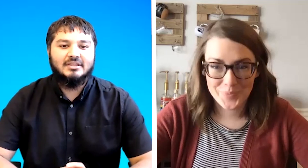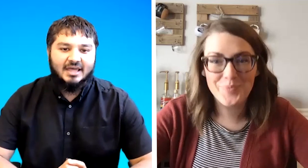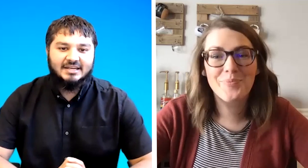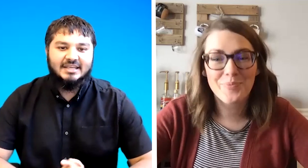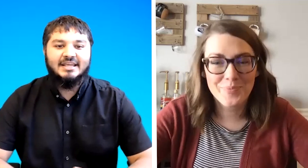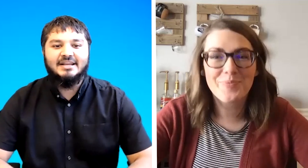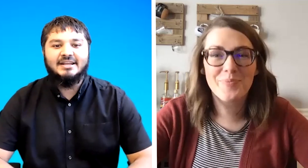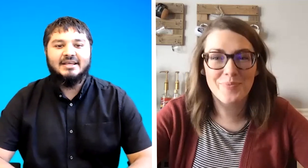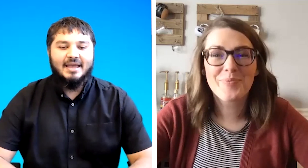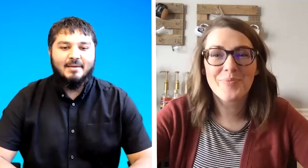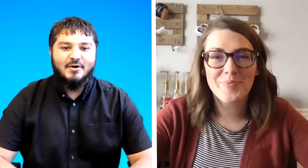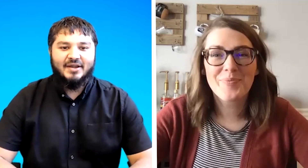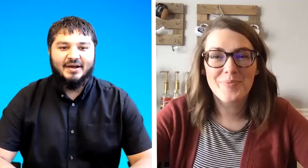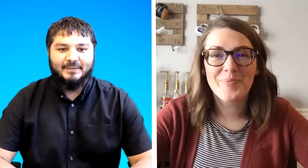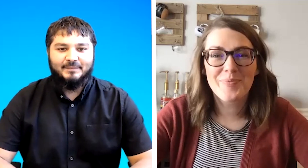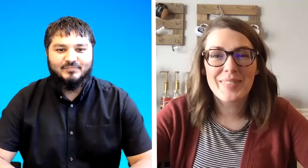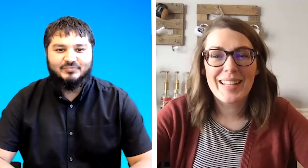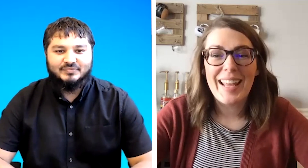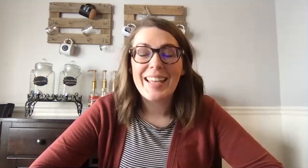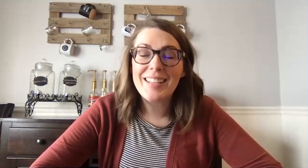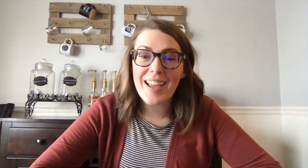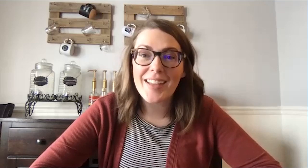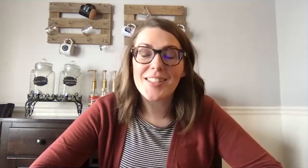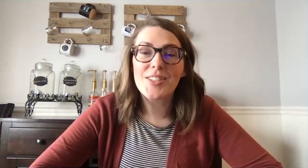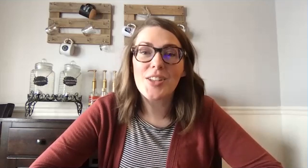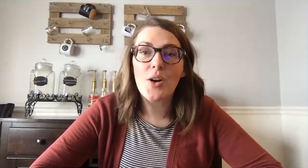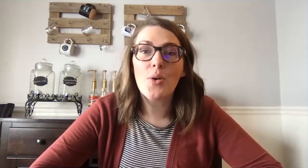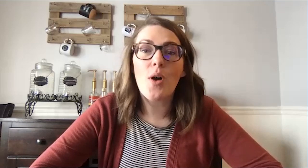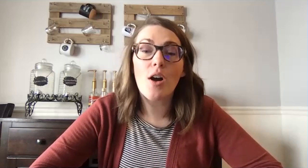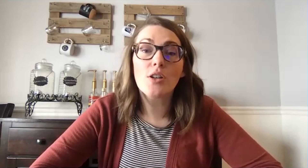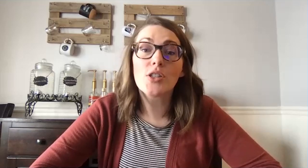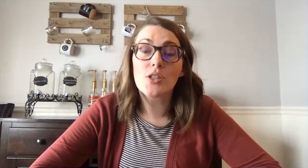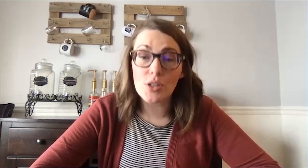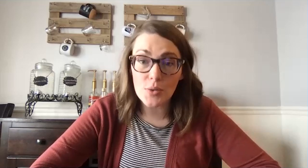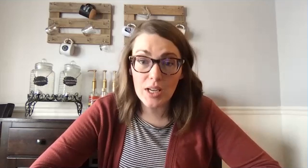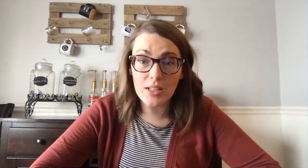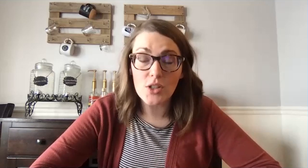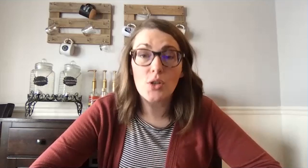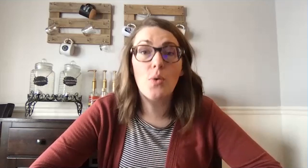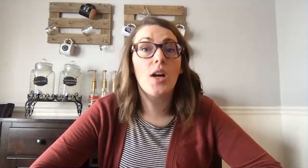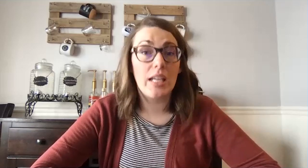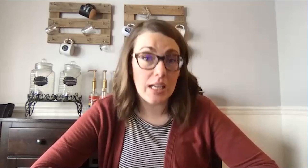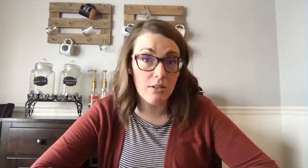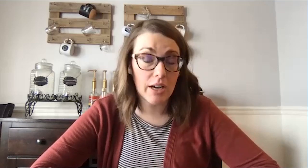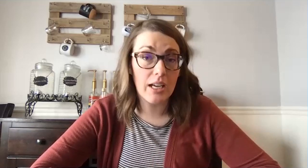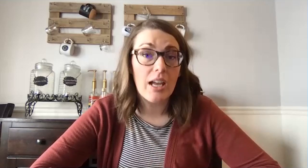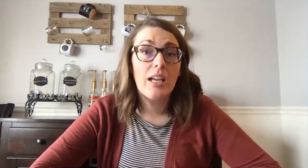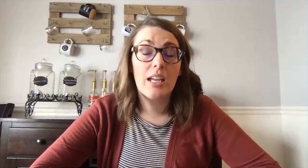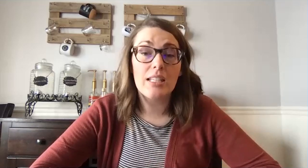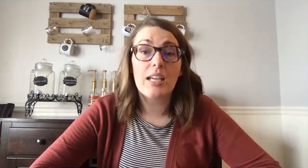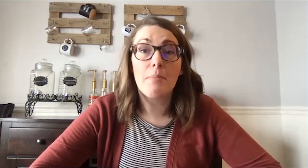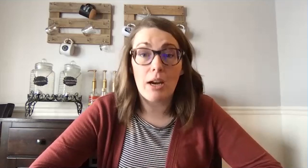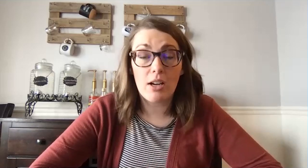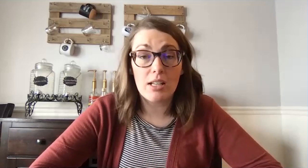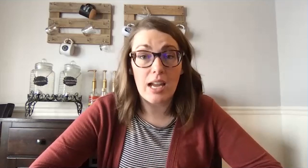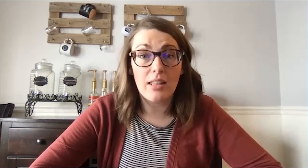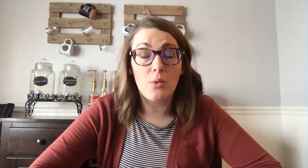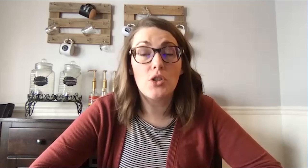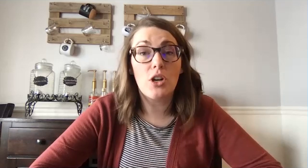that in america yes so our students who are hearing can take american sign language starting